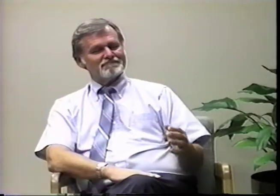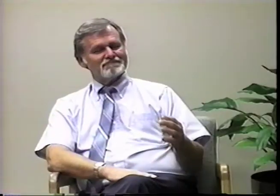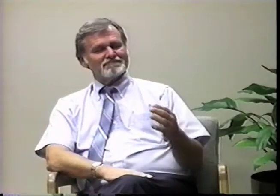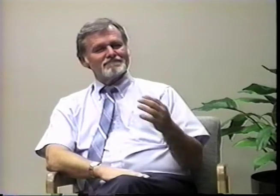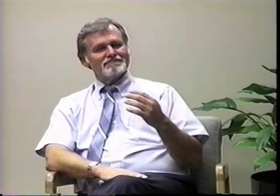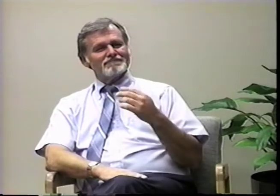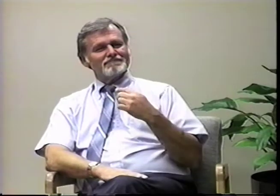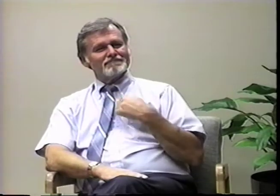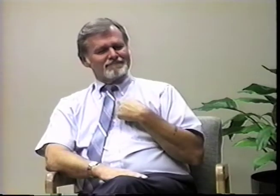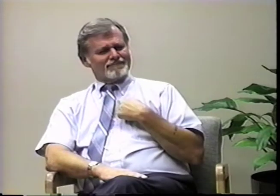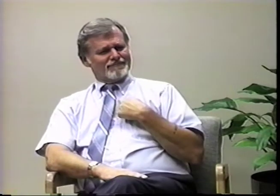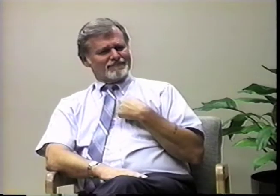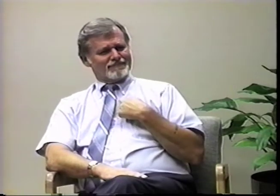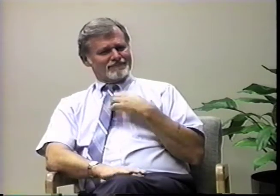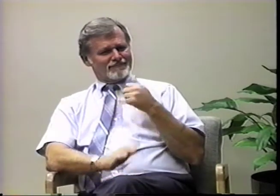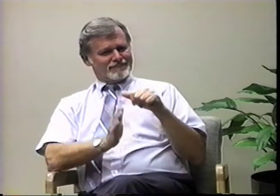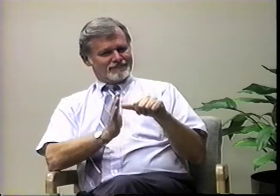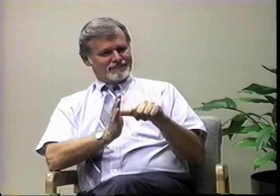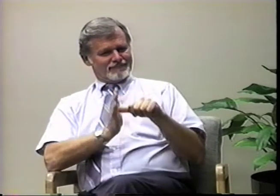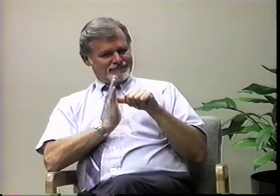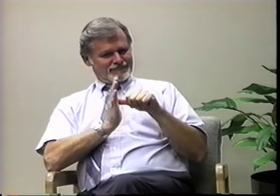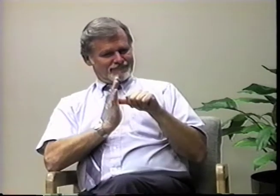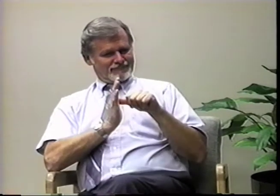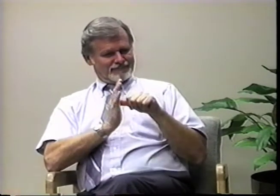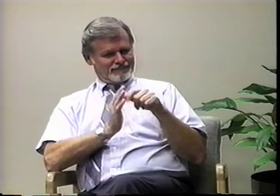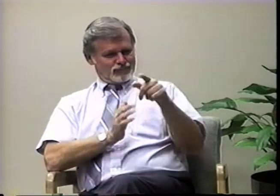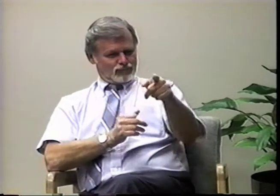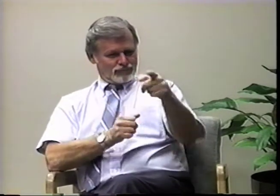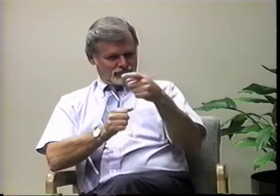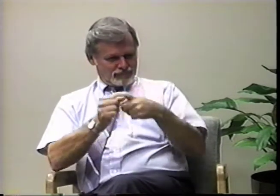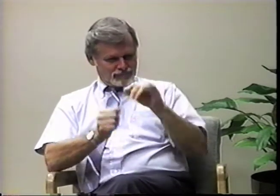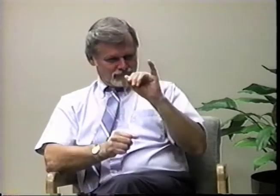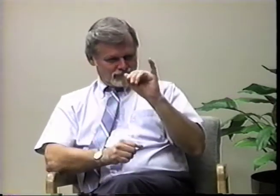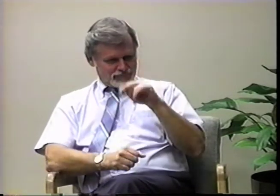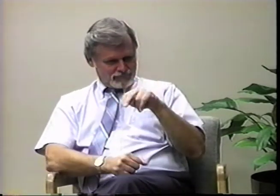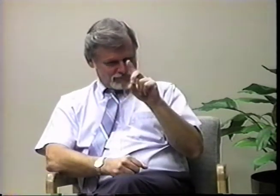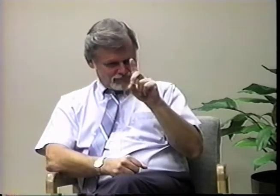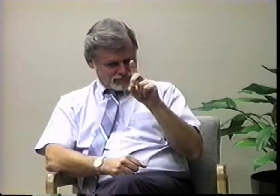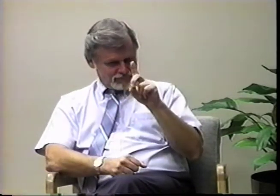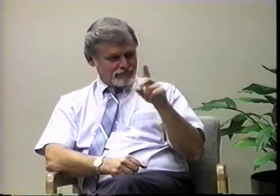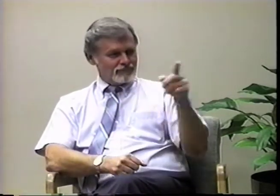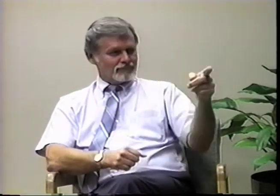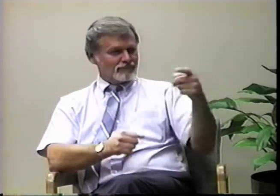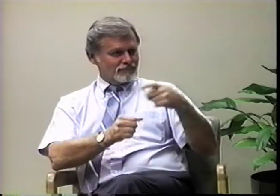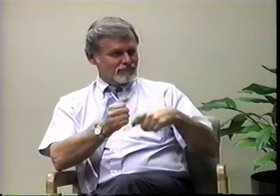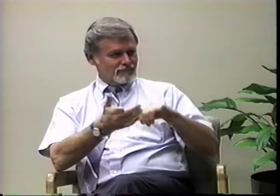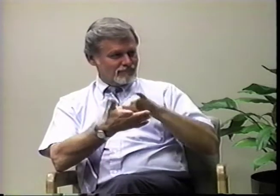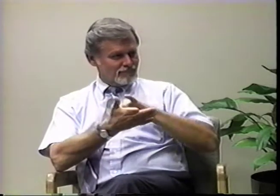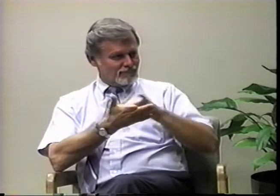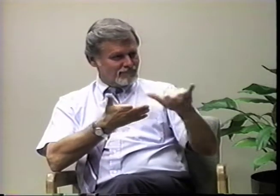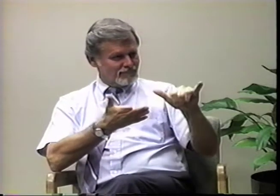I'm impressed. Kimberly is from Indiana